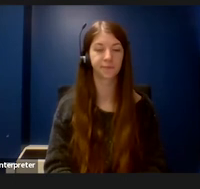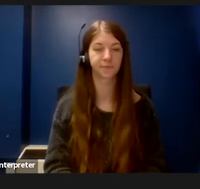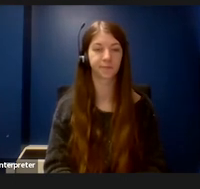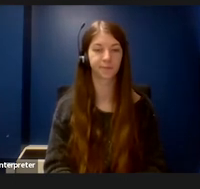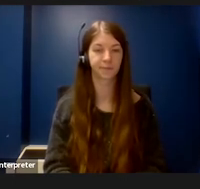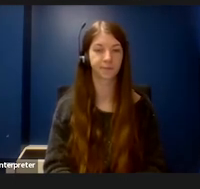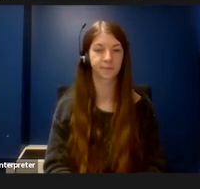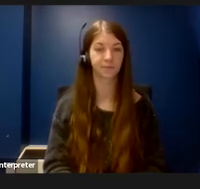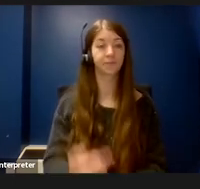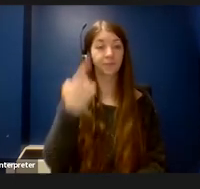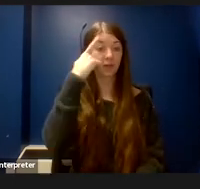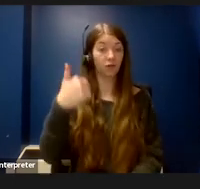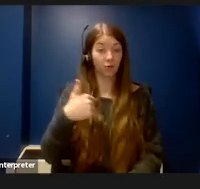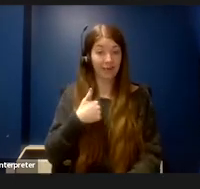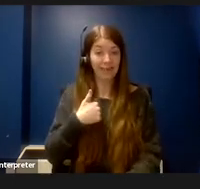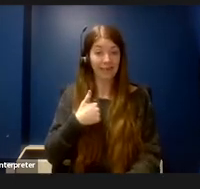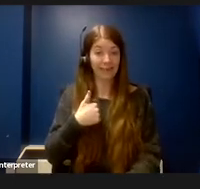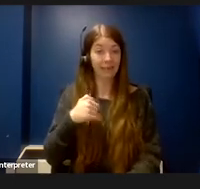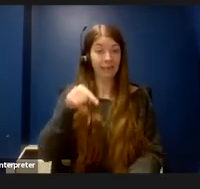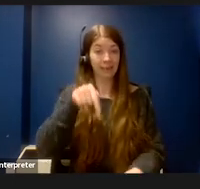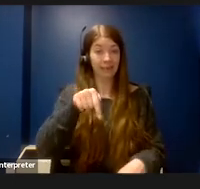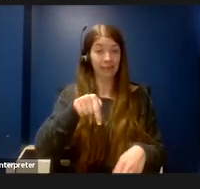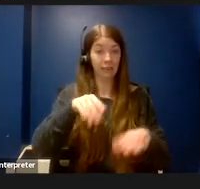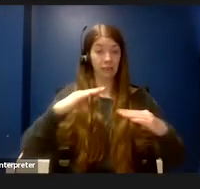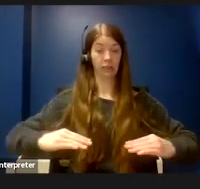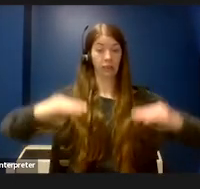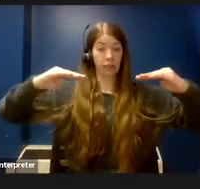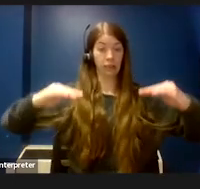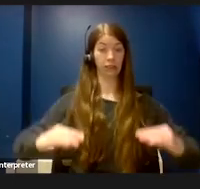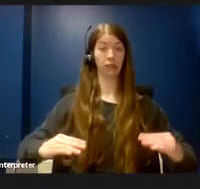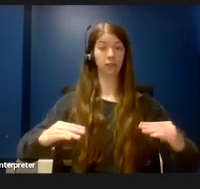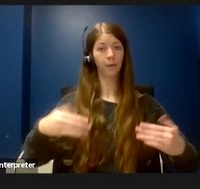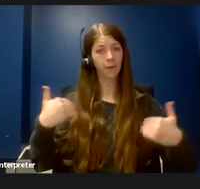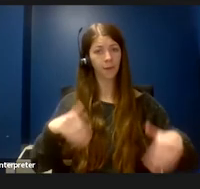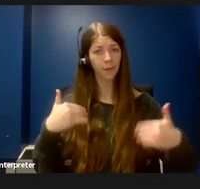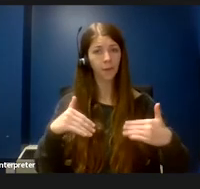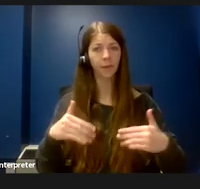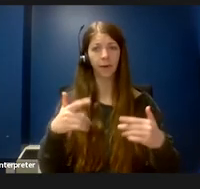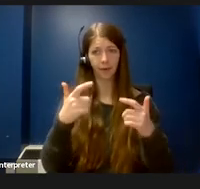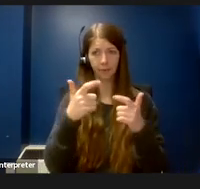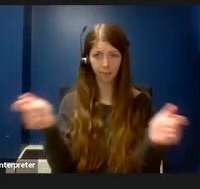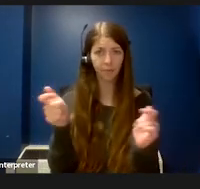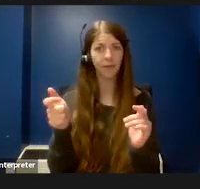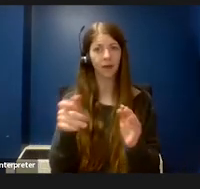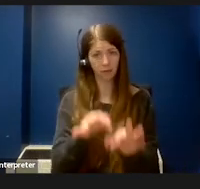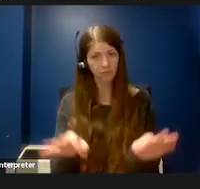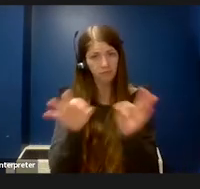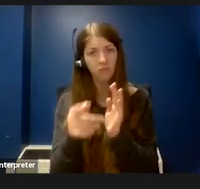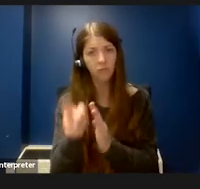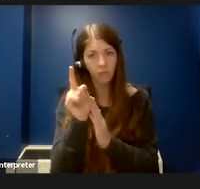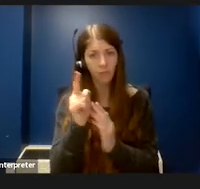For me, this was a really powerful moment. I remember on the first day I joined my Ph.D lab